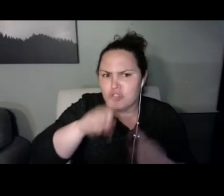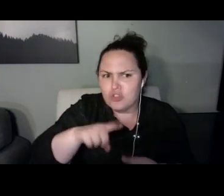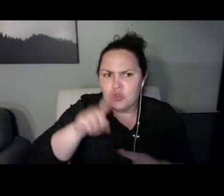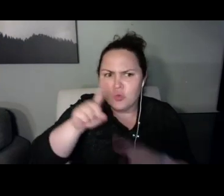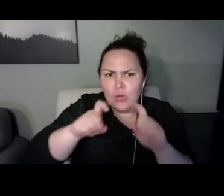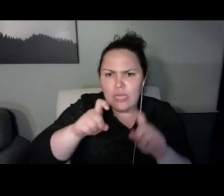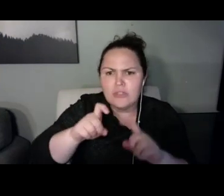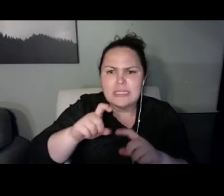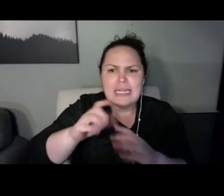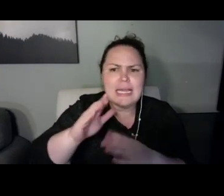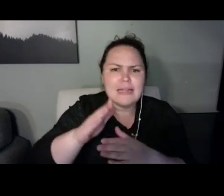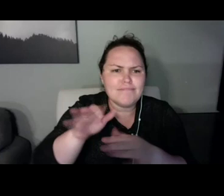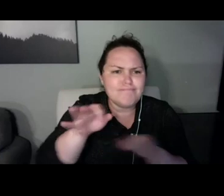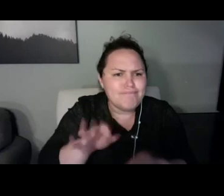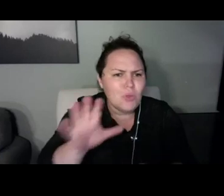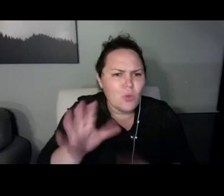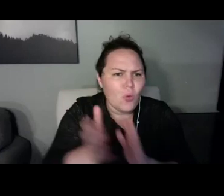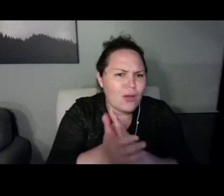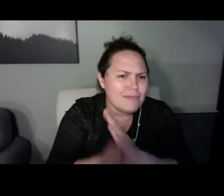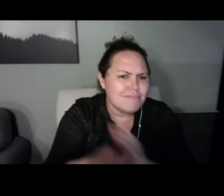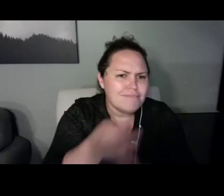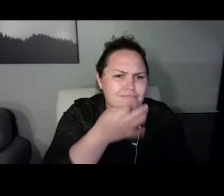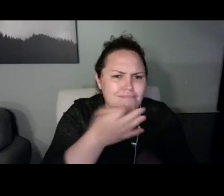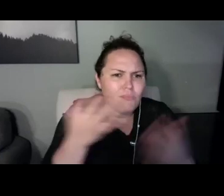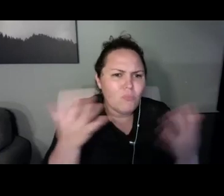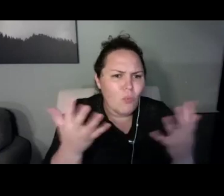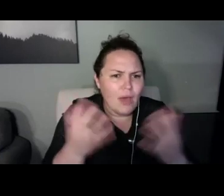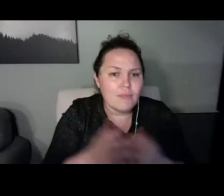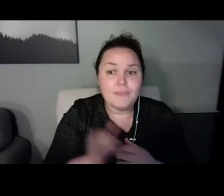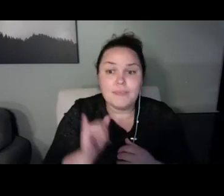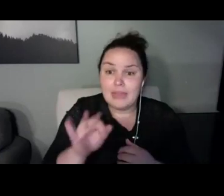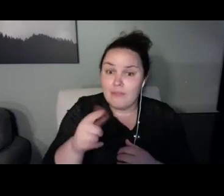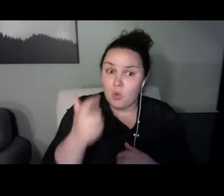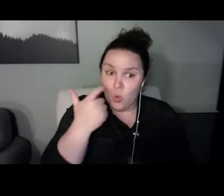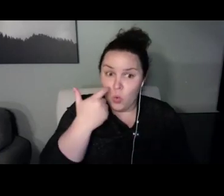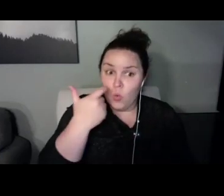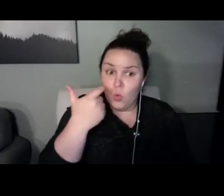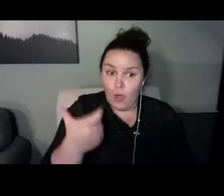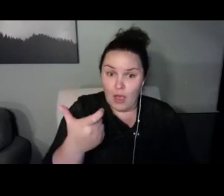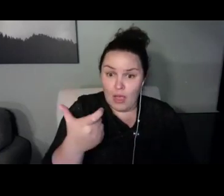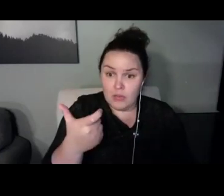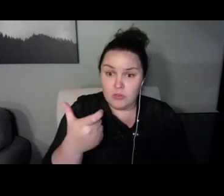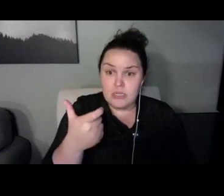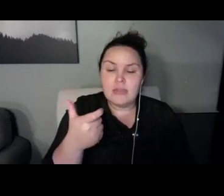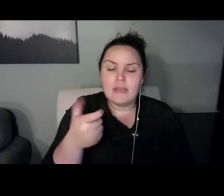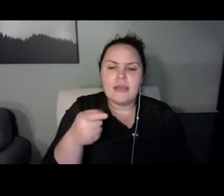way to get some other machinery for him. I said, you just throw it on the truck and I